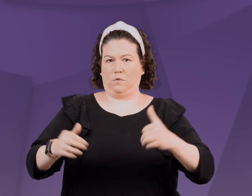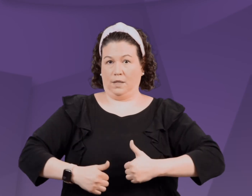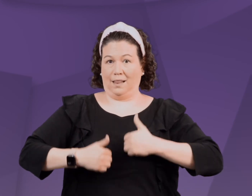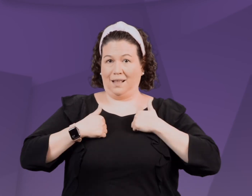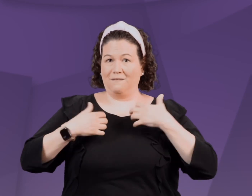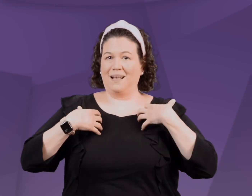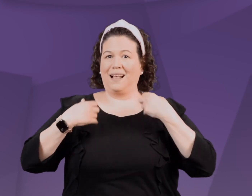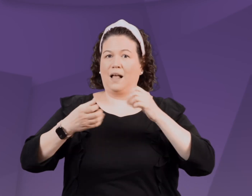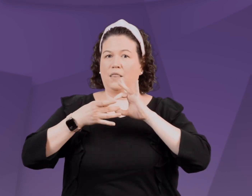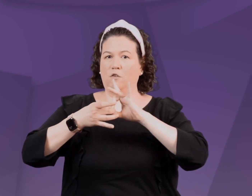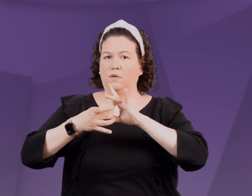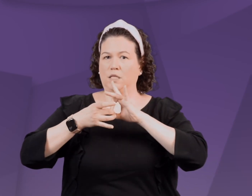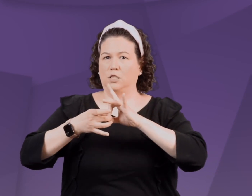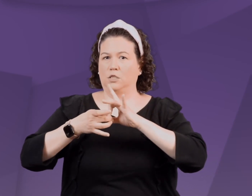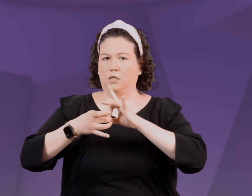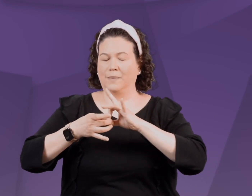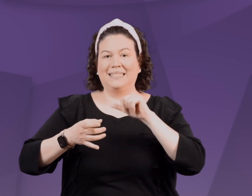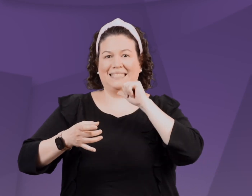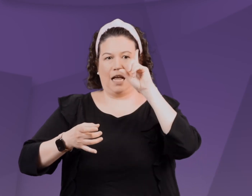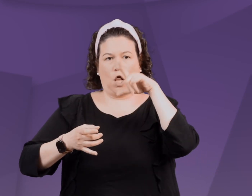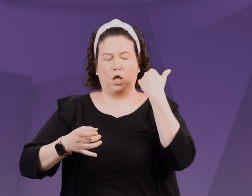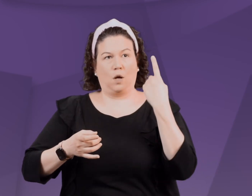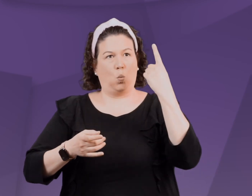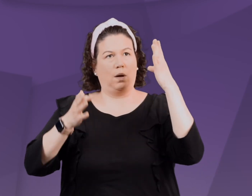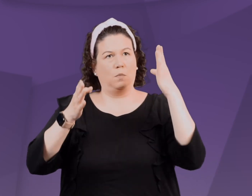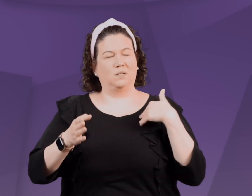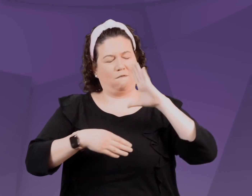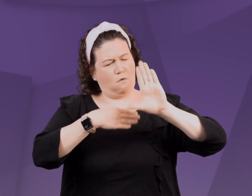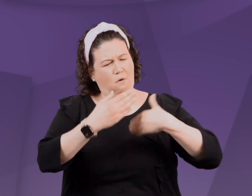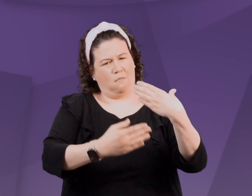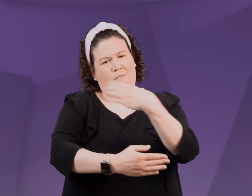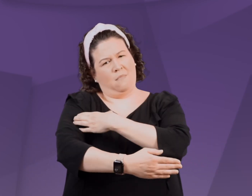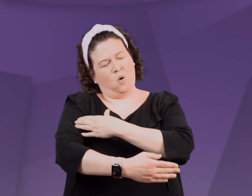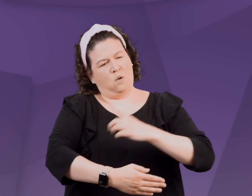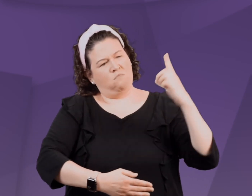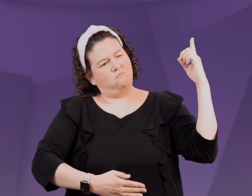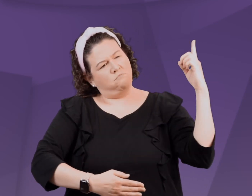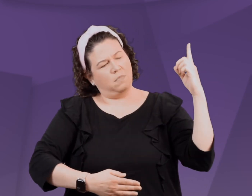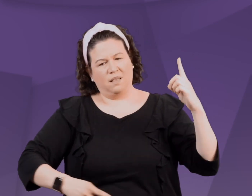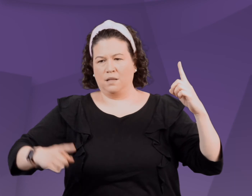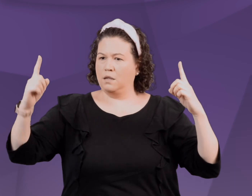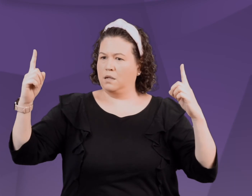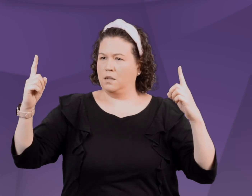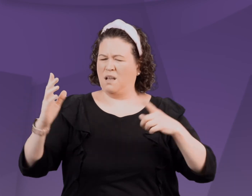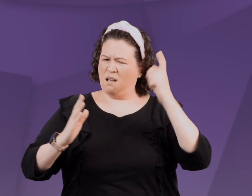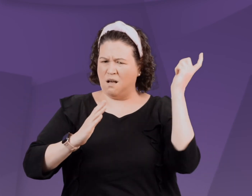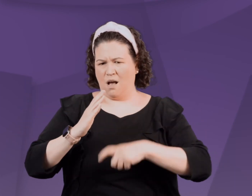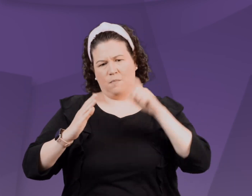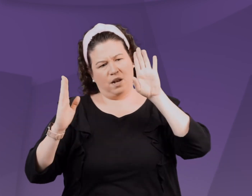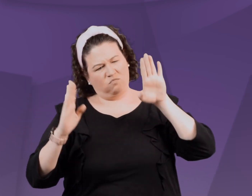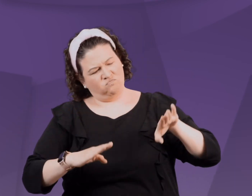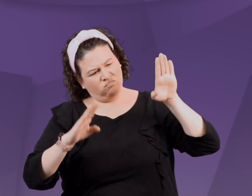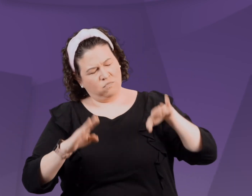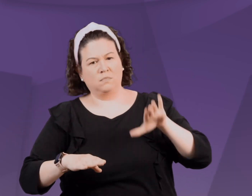In life a healthy relationship is not one where one person has all the power